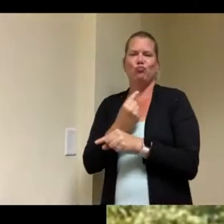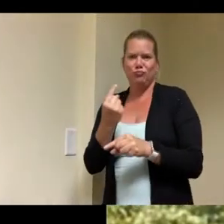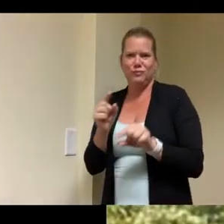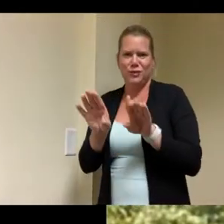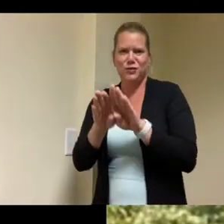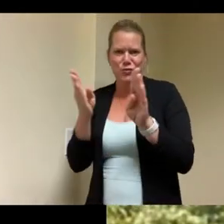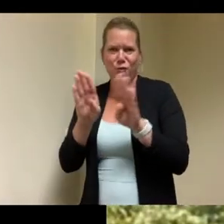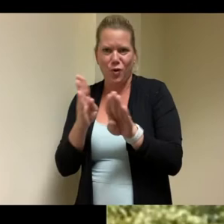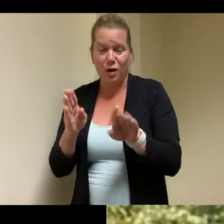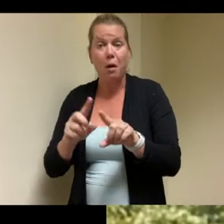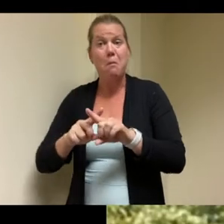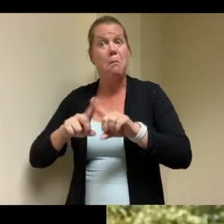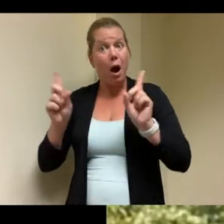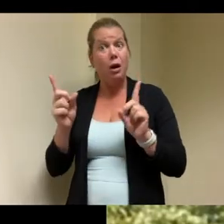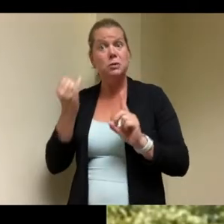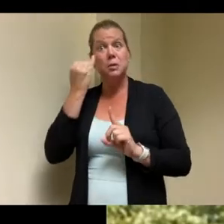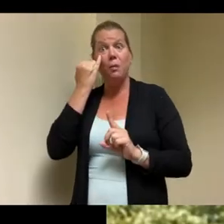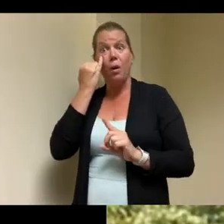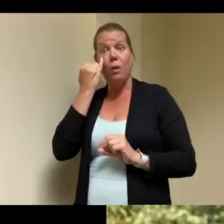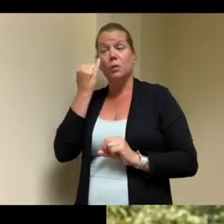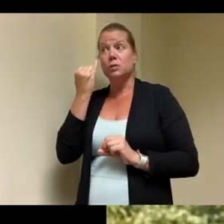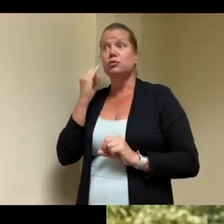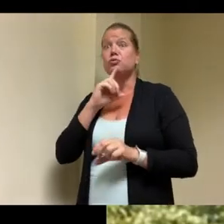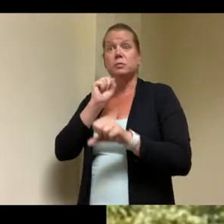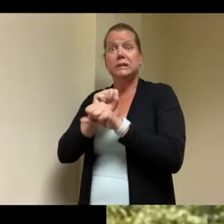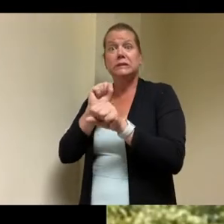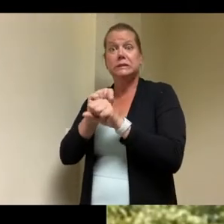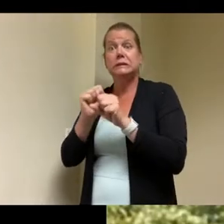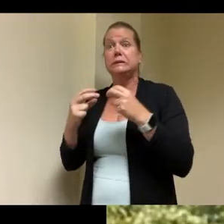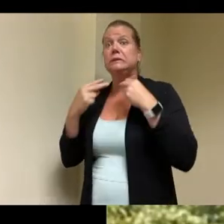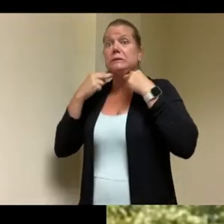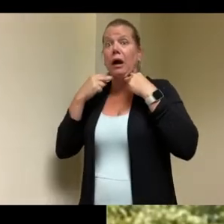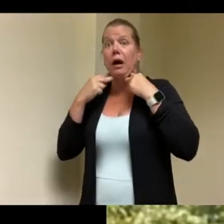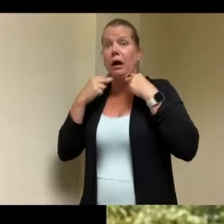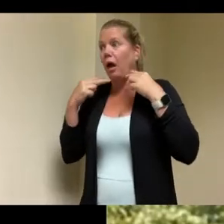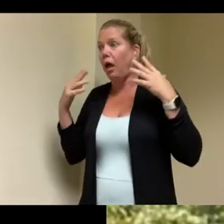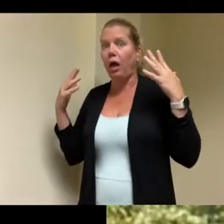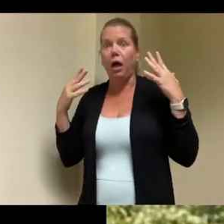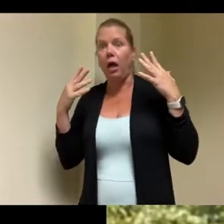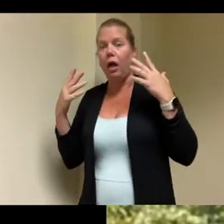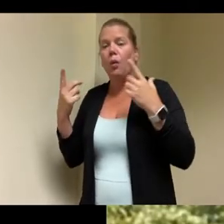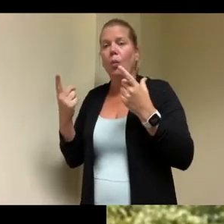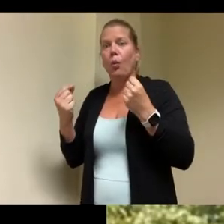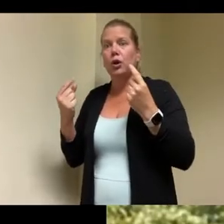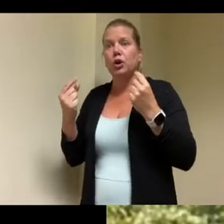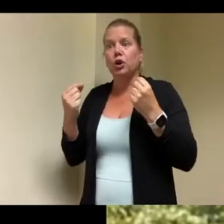the bedroom without having to get into something else like the bed could literally be rolled